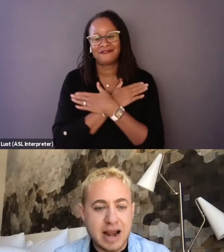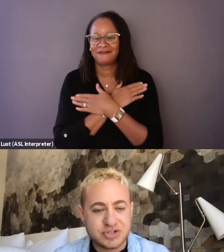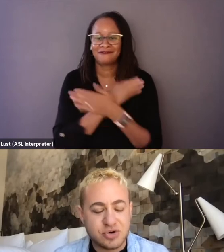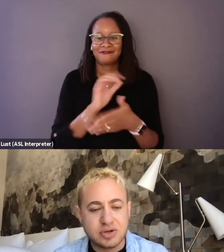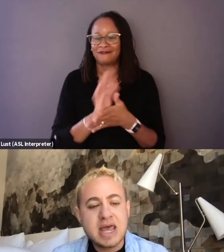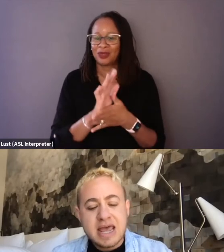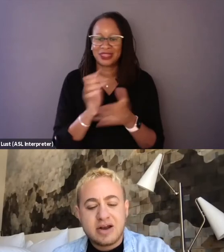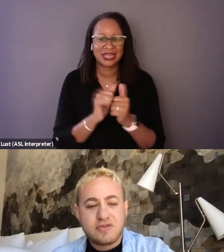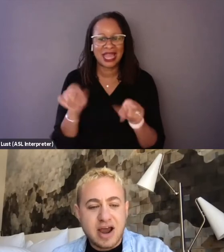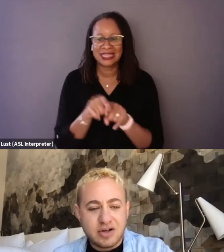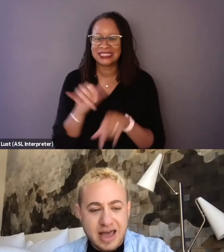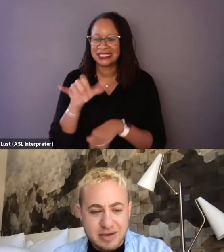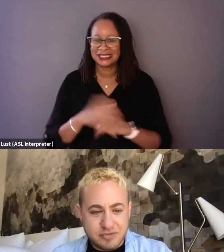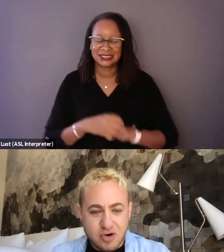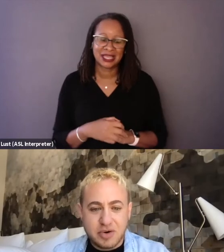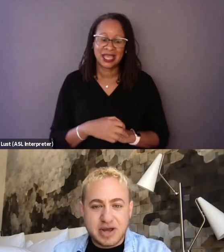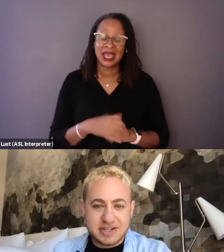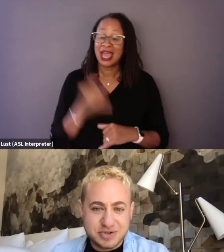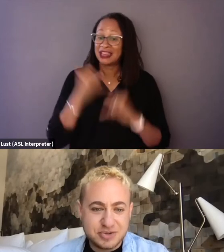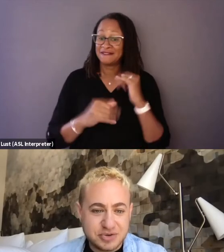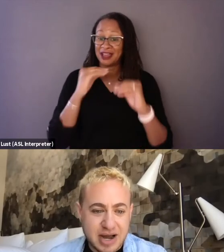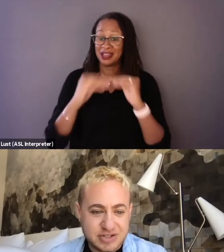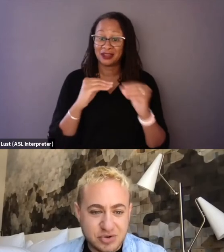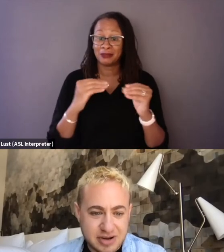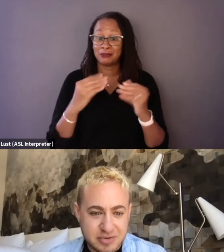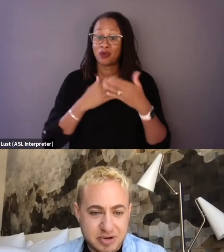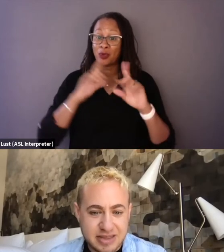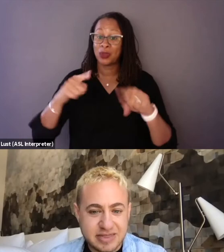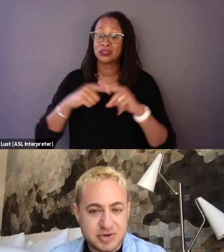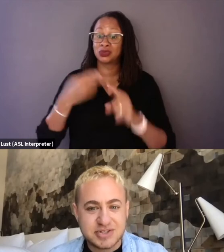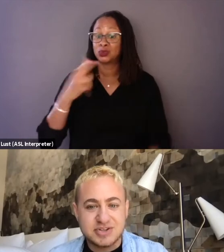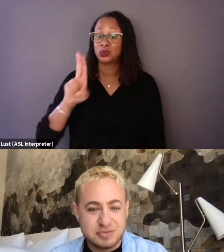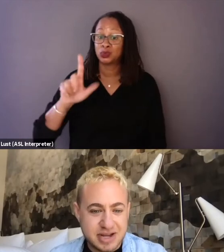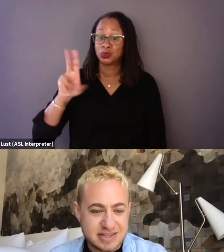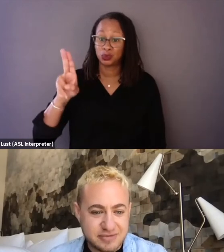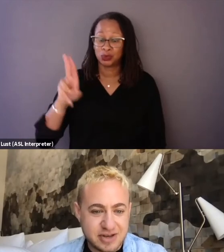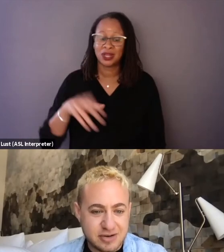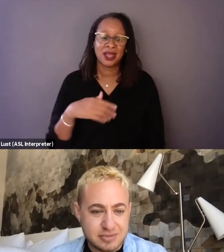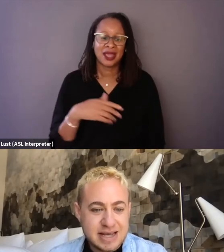I told in our final edit before we went to Hulu, I told everybody that there was a certain place in the film